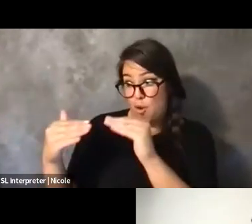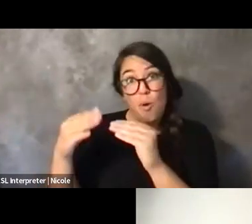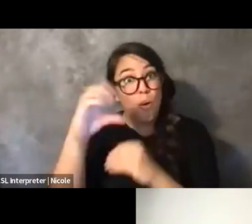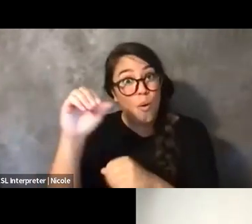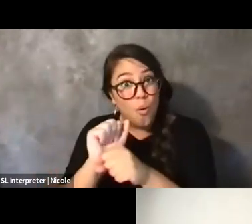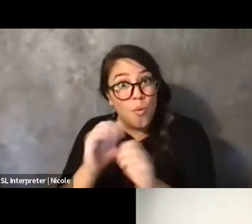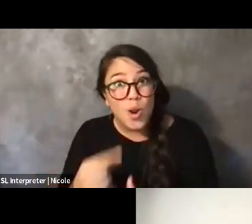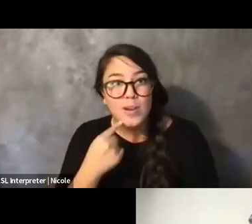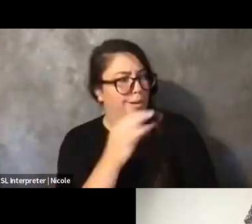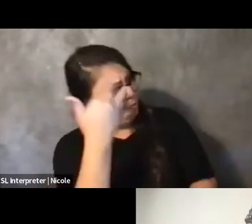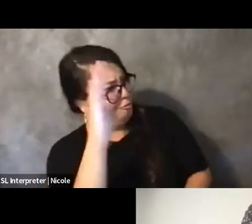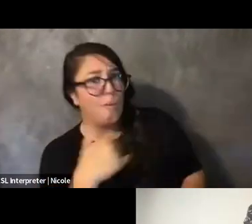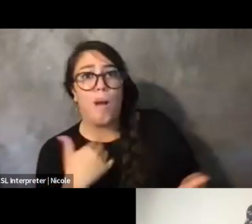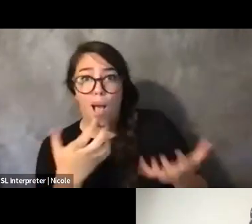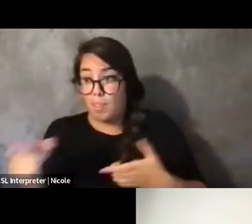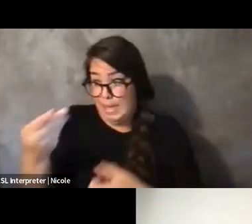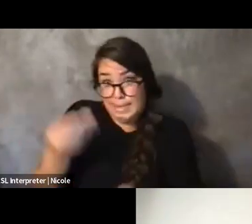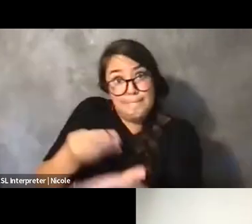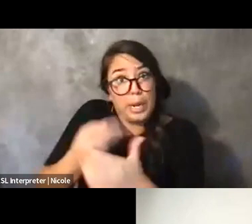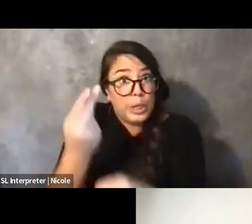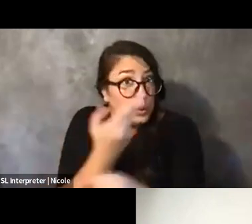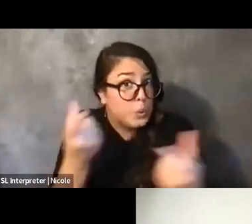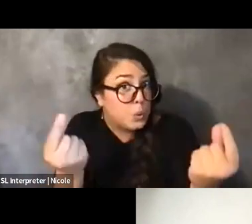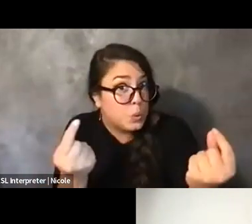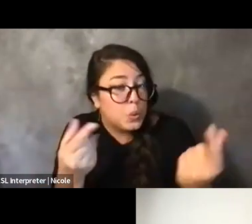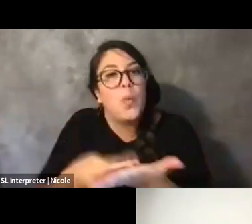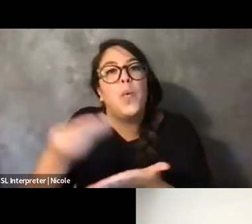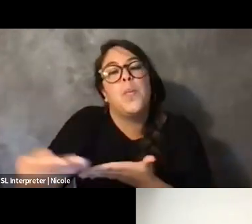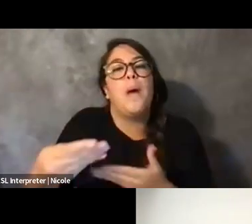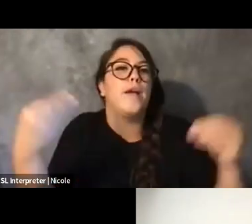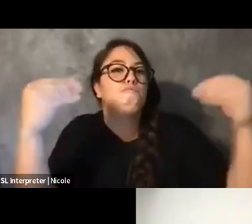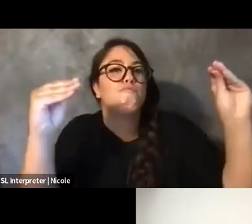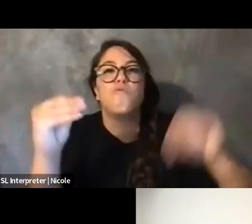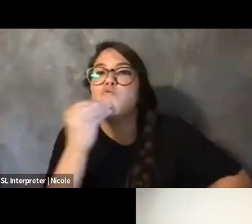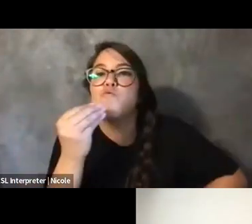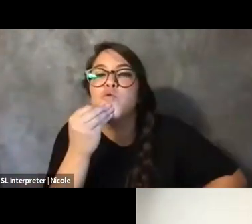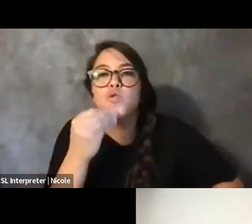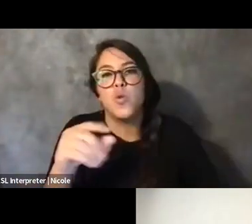Grocery stores, gas stations, like, as many places that she could think of that the people